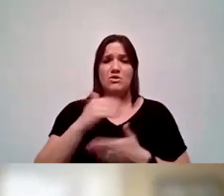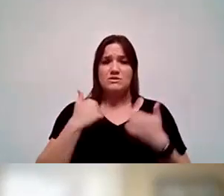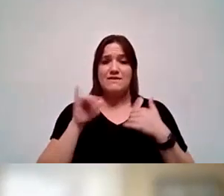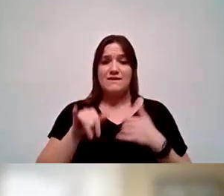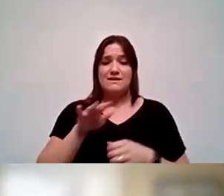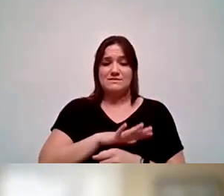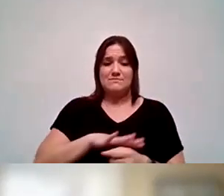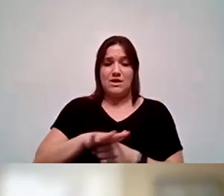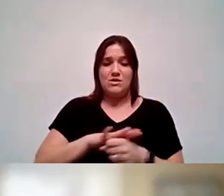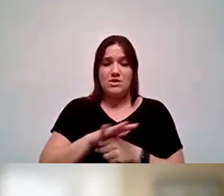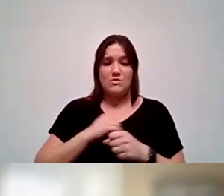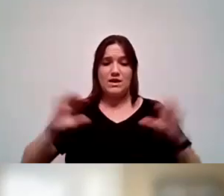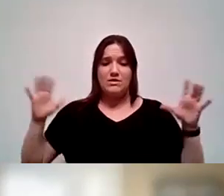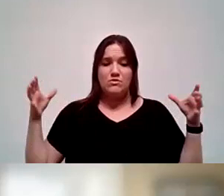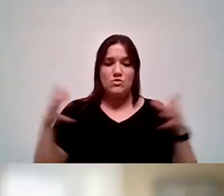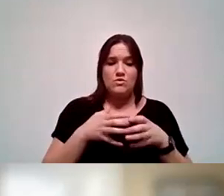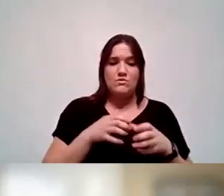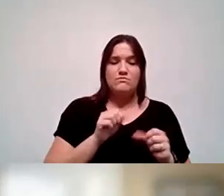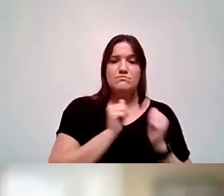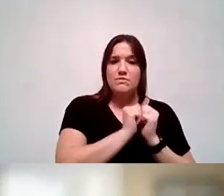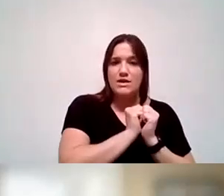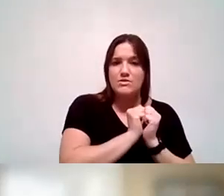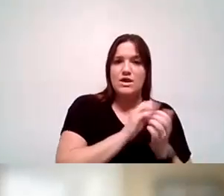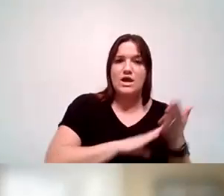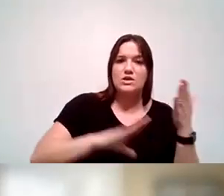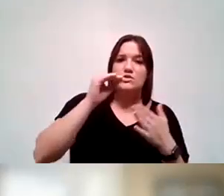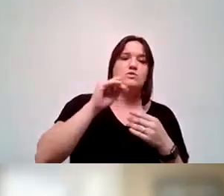where we could come together and learn about different cultures